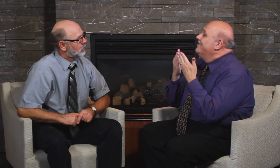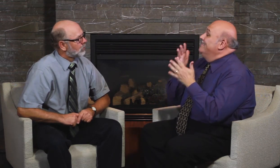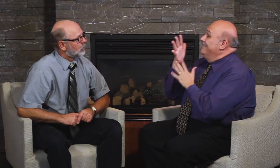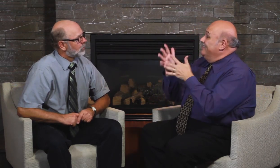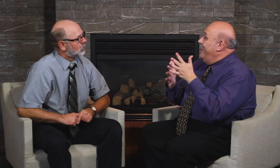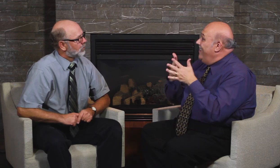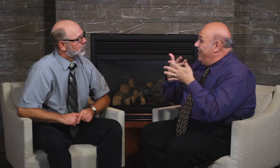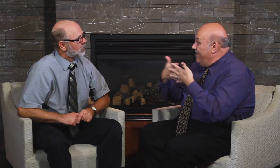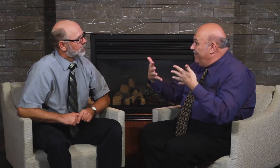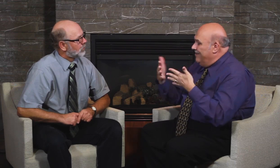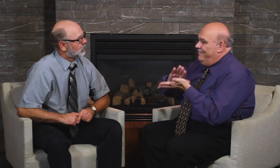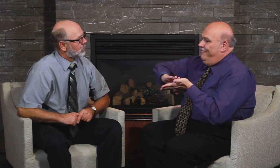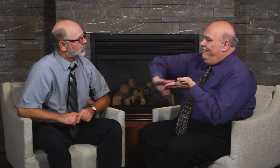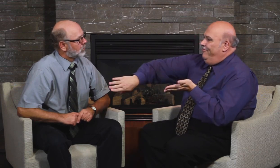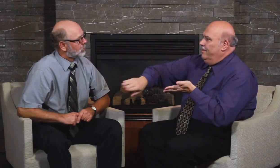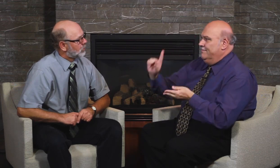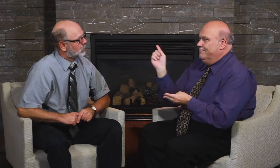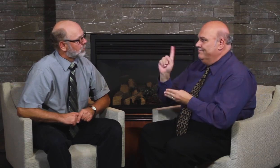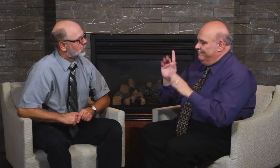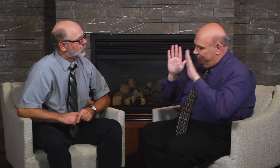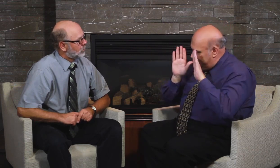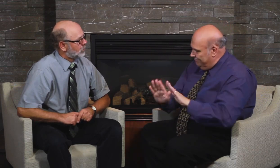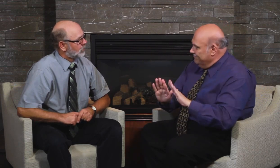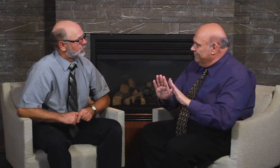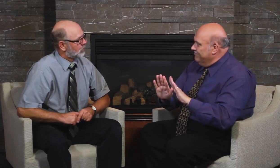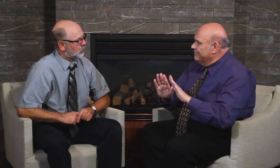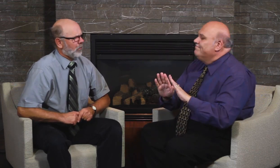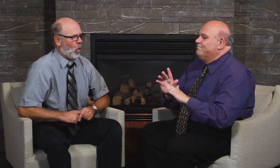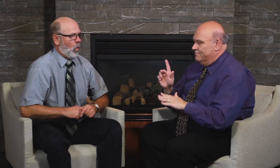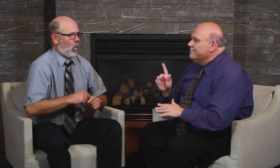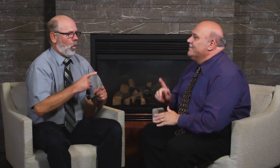The United Nations wants the countries to work together.